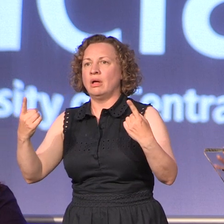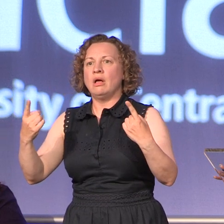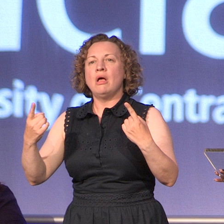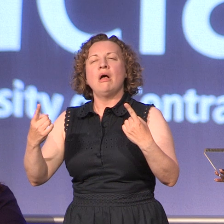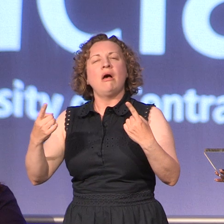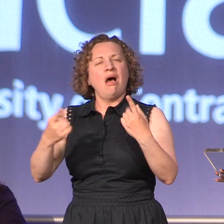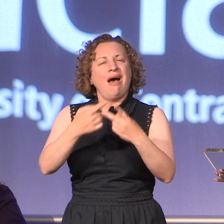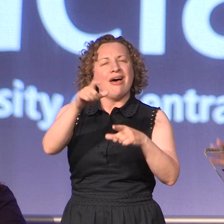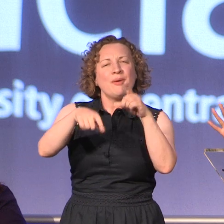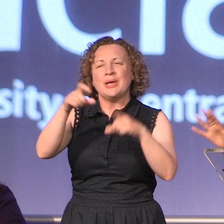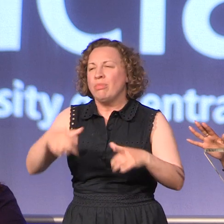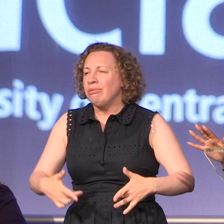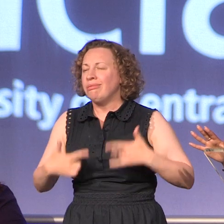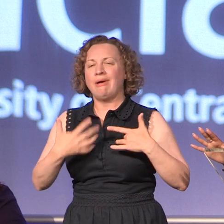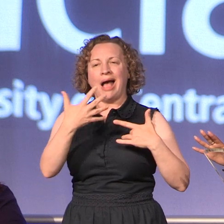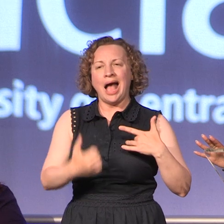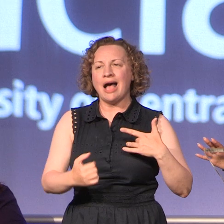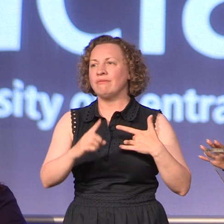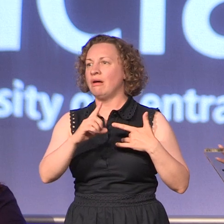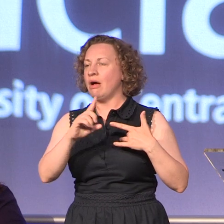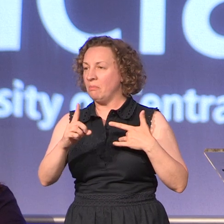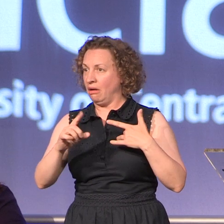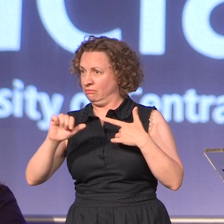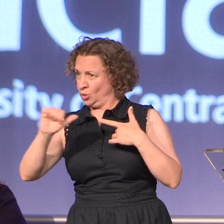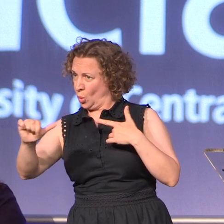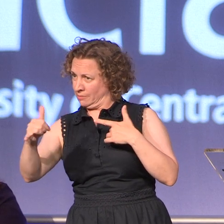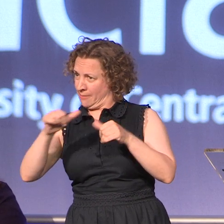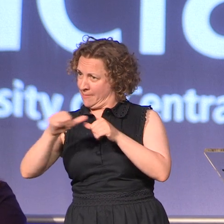interested in what you have to say don't be shy. But also I would say don't let